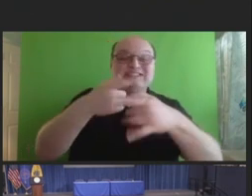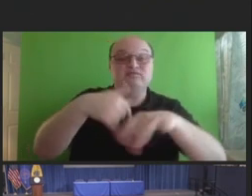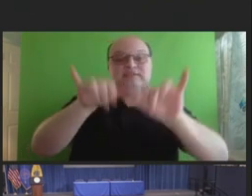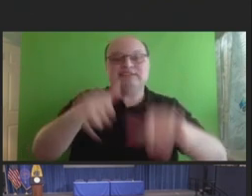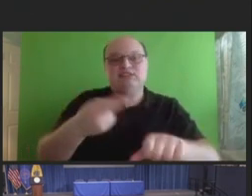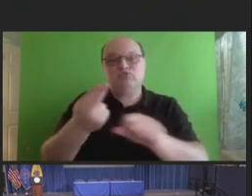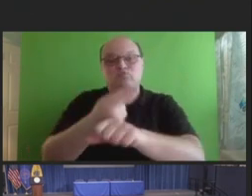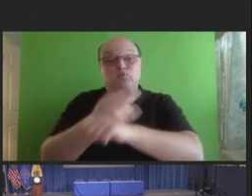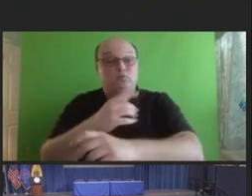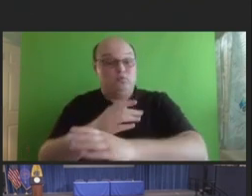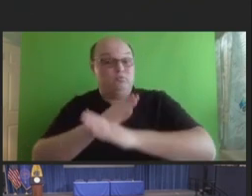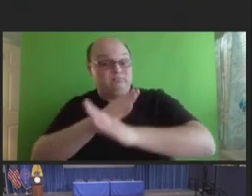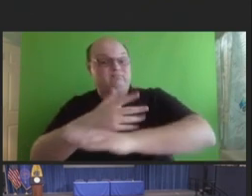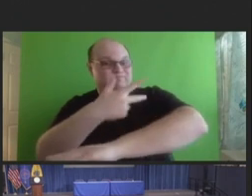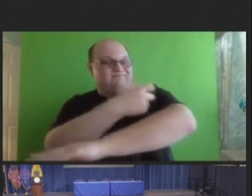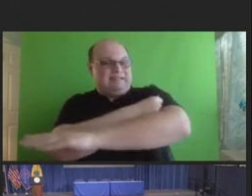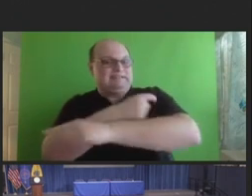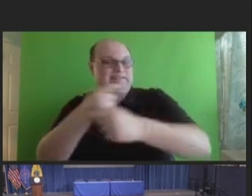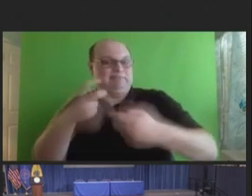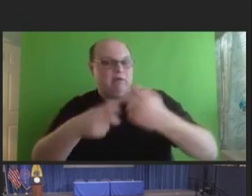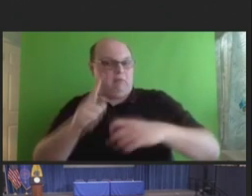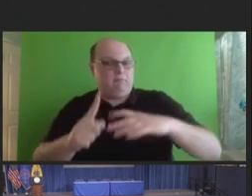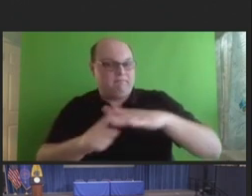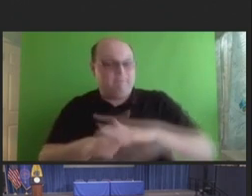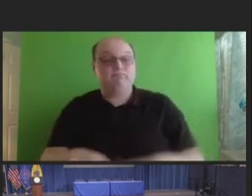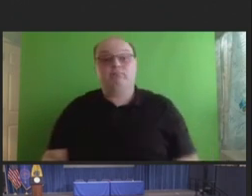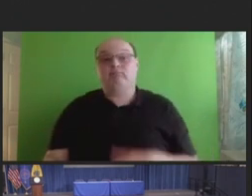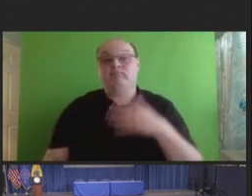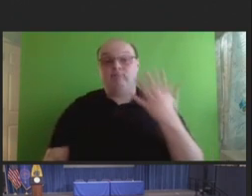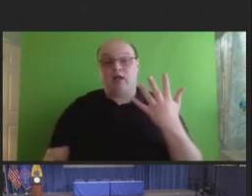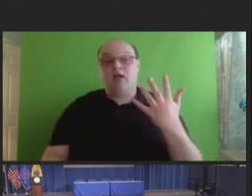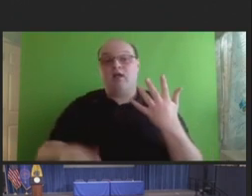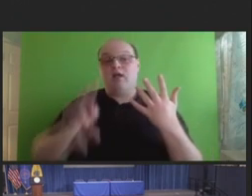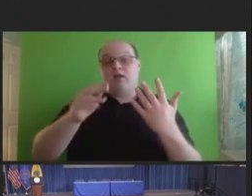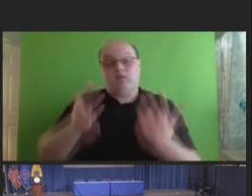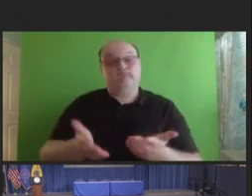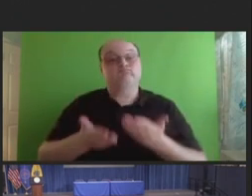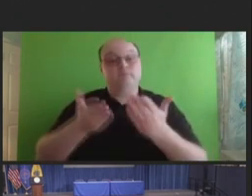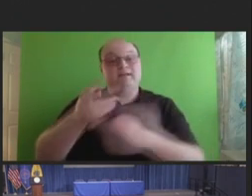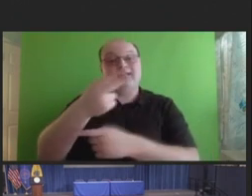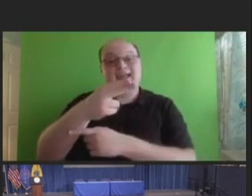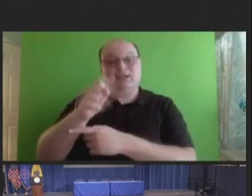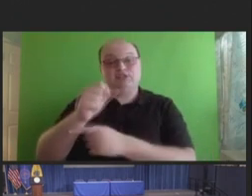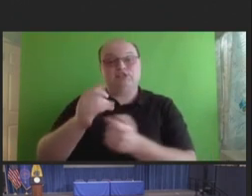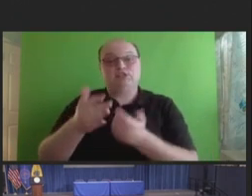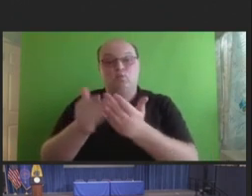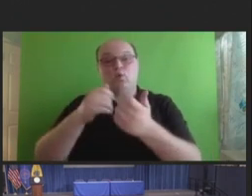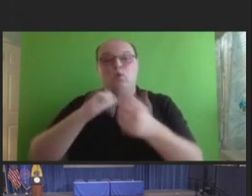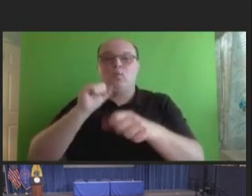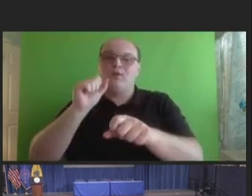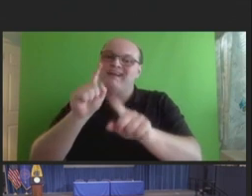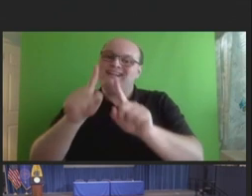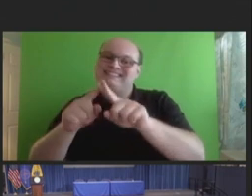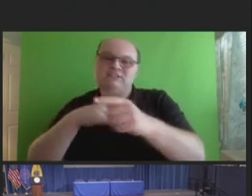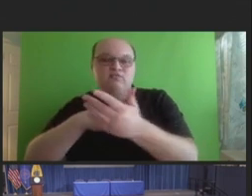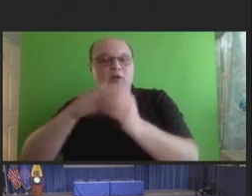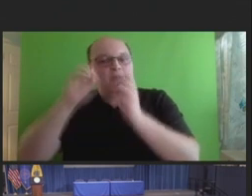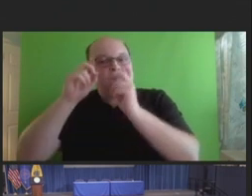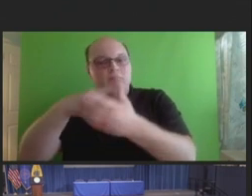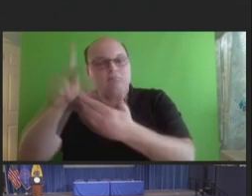Five, NVAC recommends HHS work with interdisciplinary programs at academic institutions to prepare